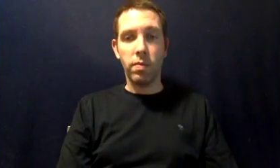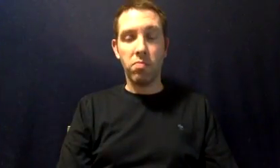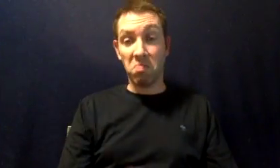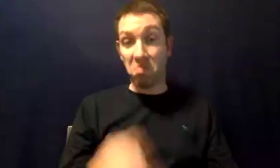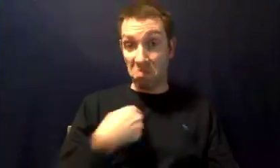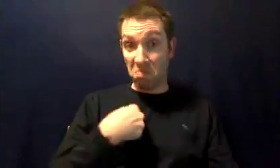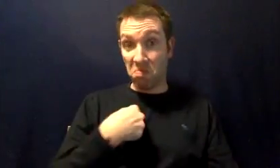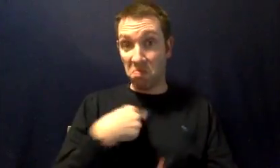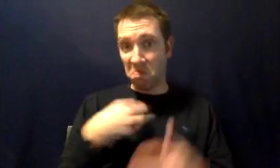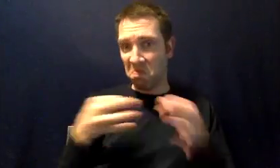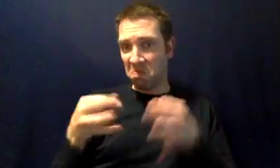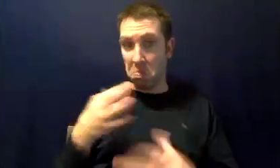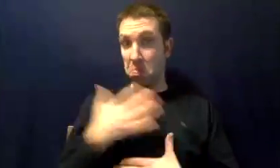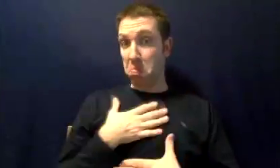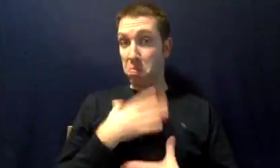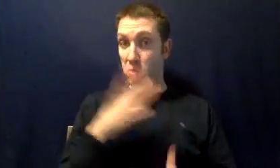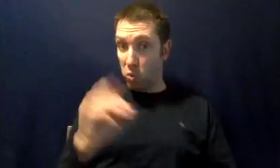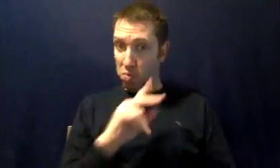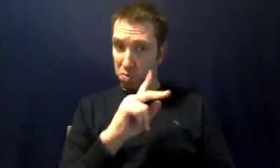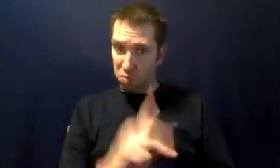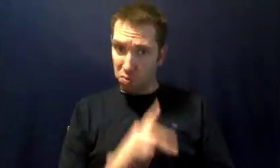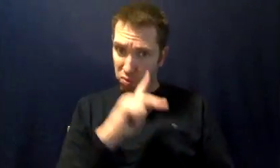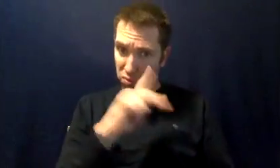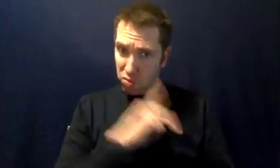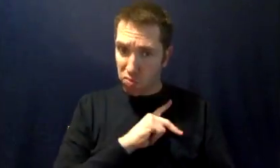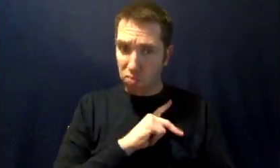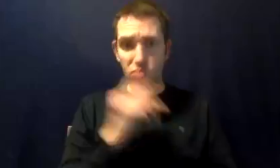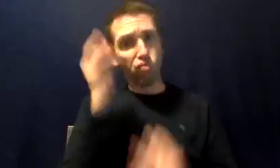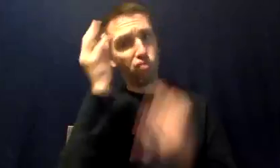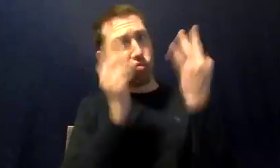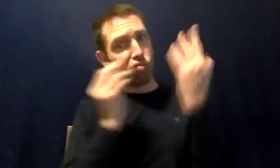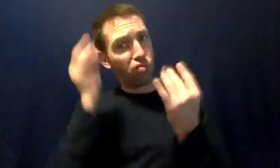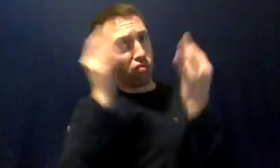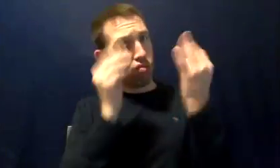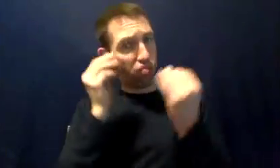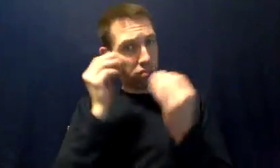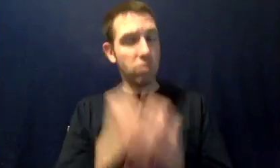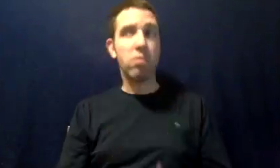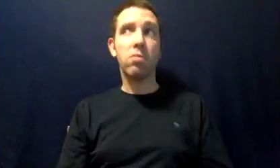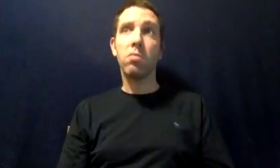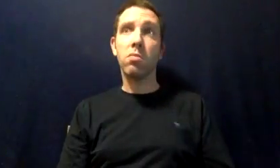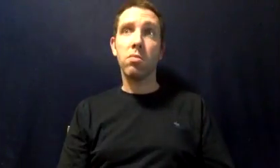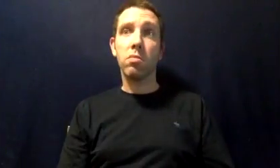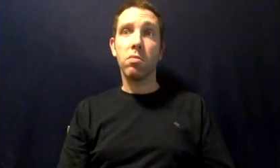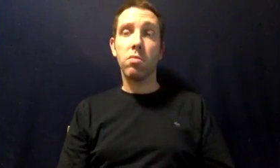I'd like to share my personal thoughts with you.